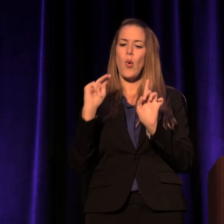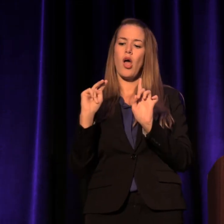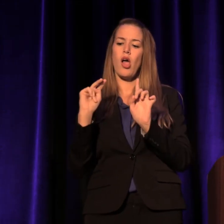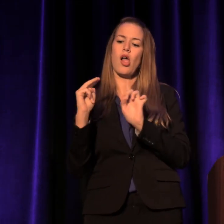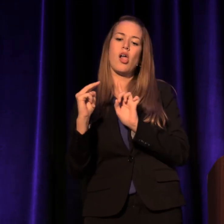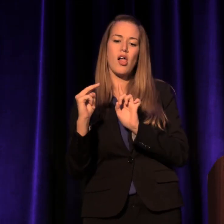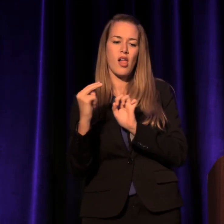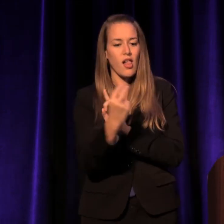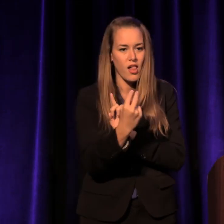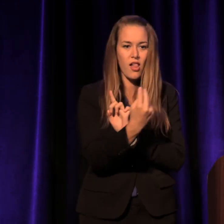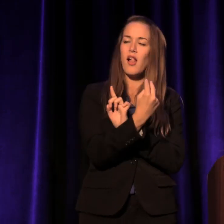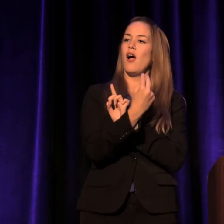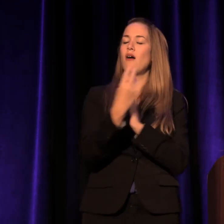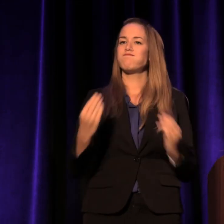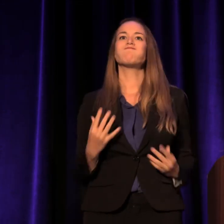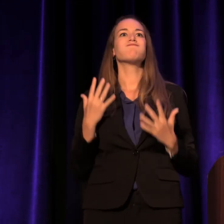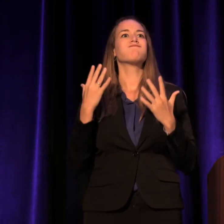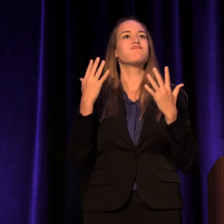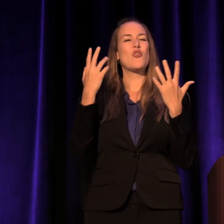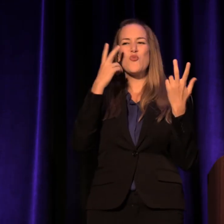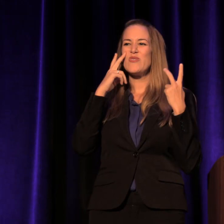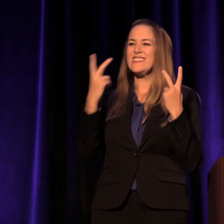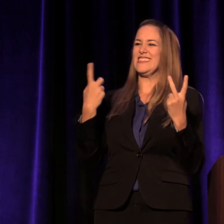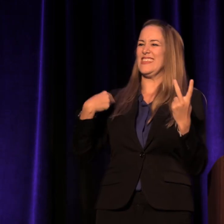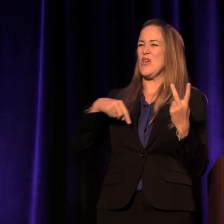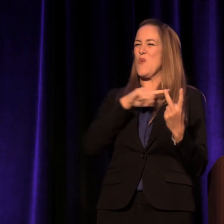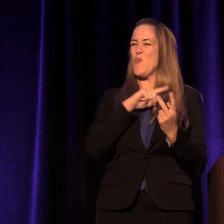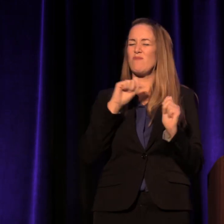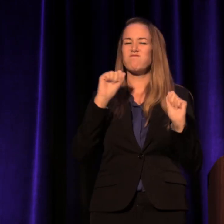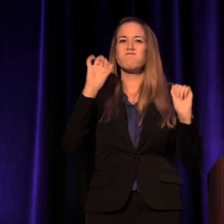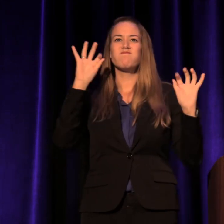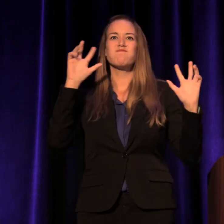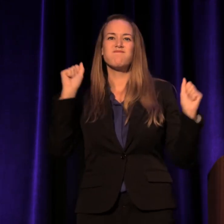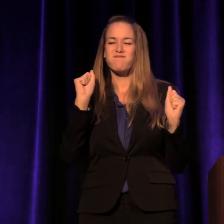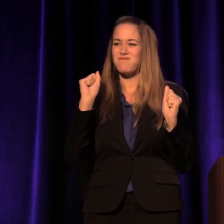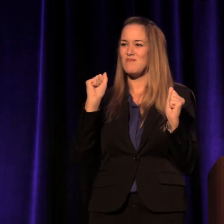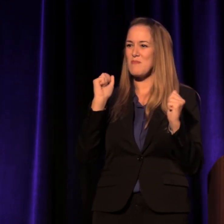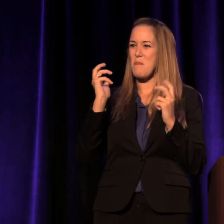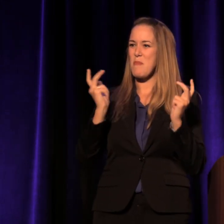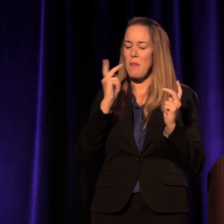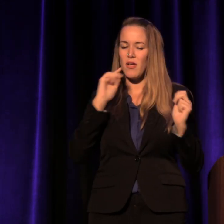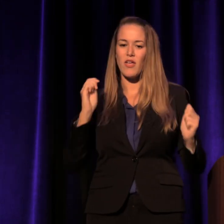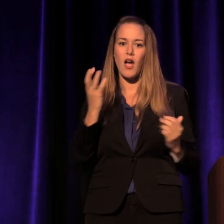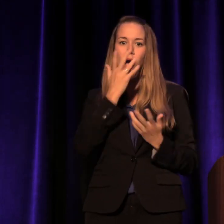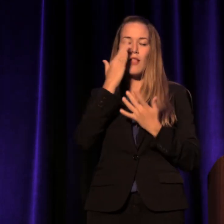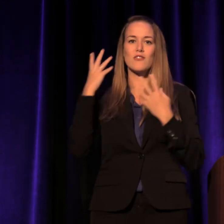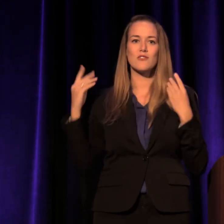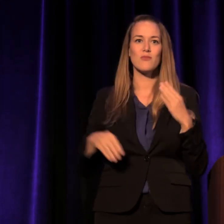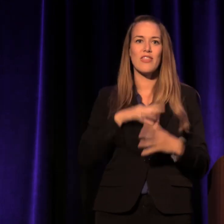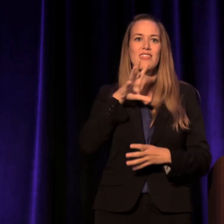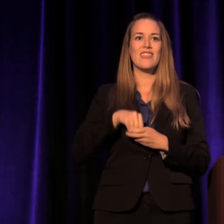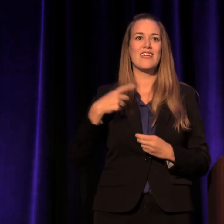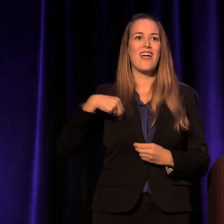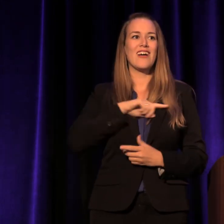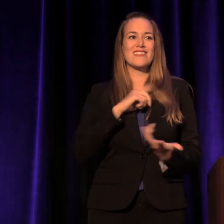and we brighten like the phenomenal colors inside a kaleidoscope. Now, more than ever, we have to let go of the idea